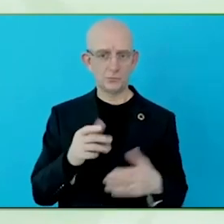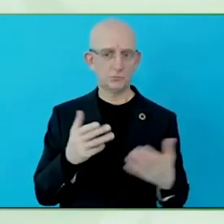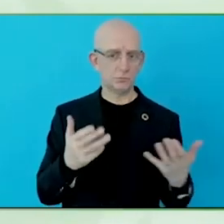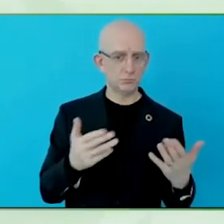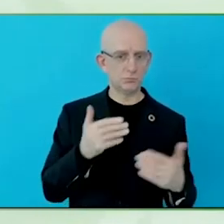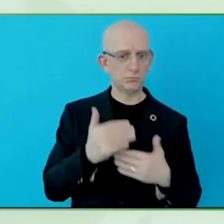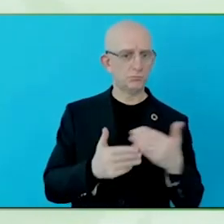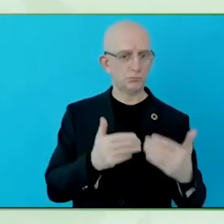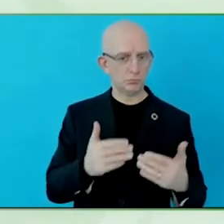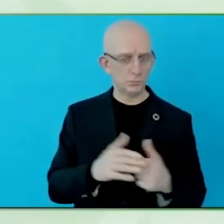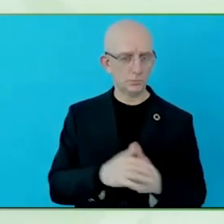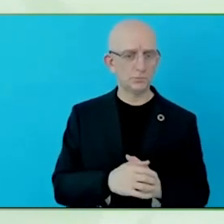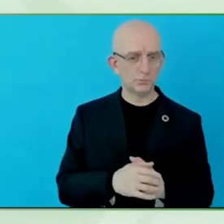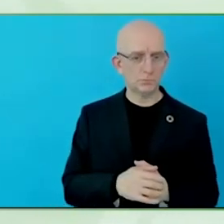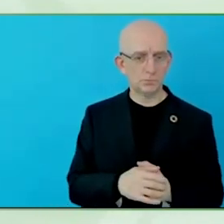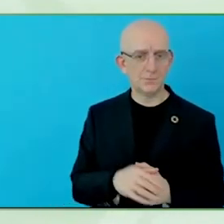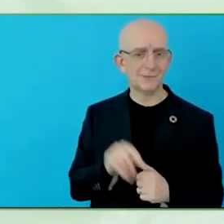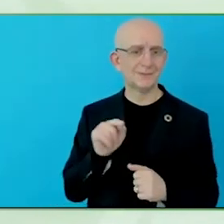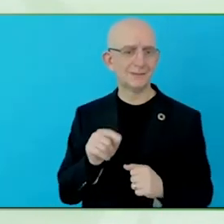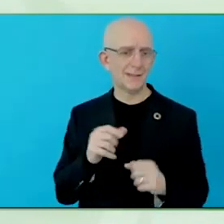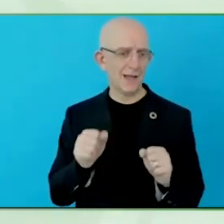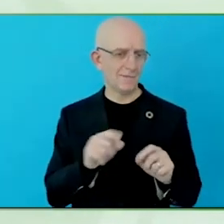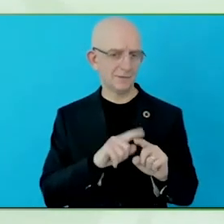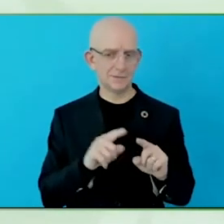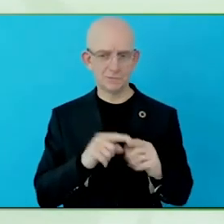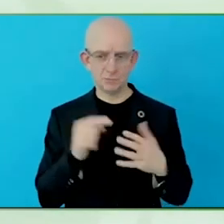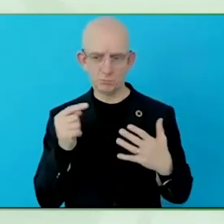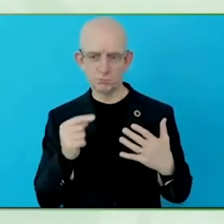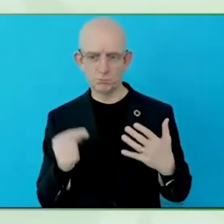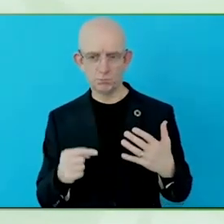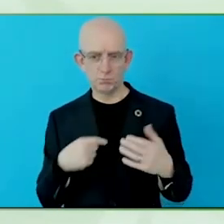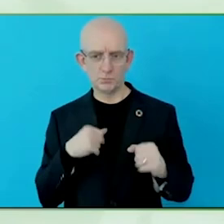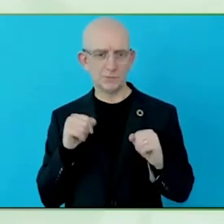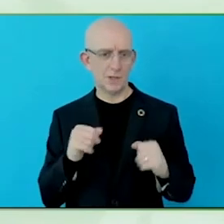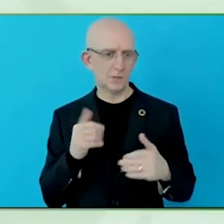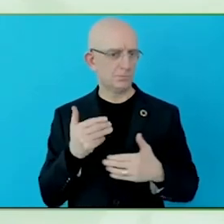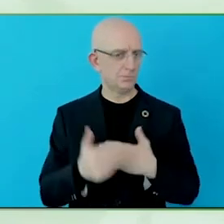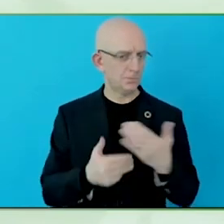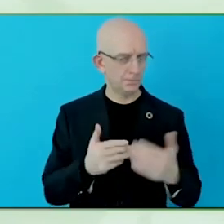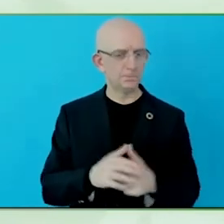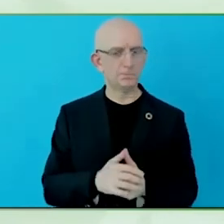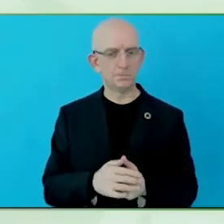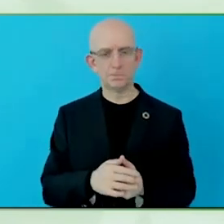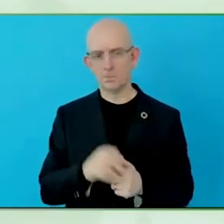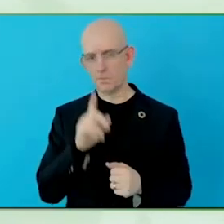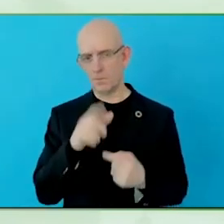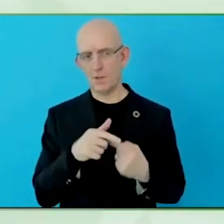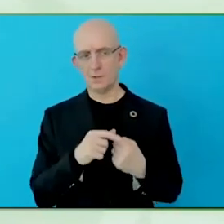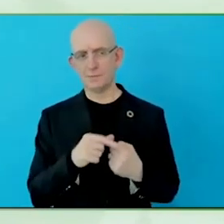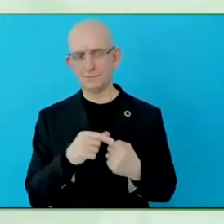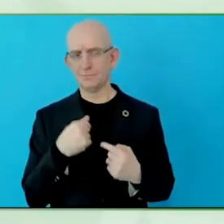One of the things that you mention right at the start, Monica, was that you provide end-to-end.